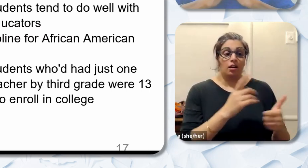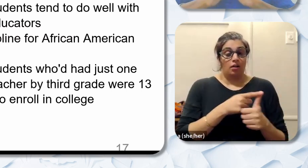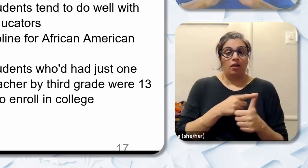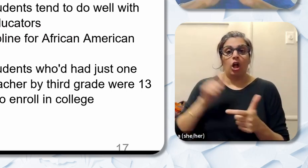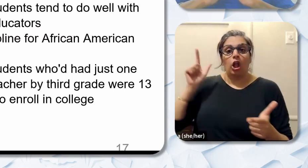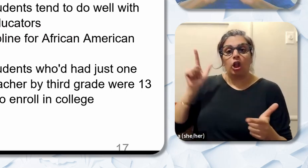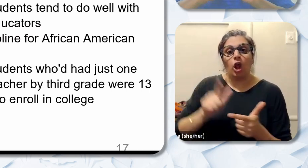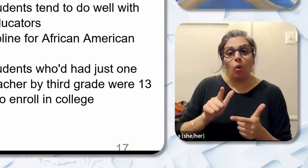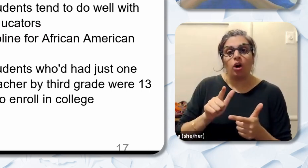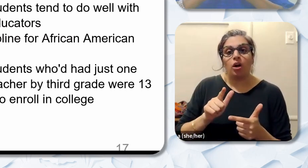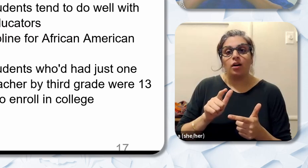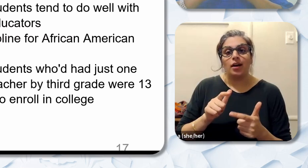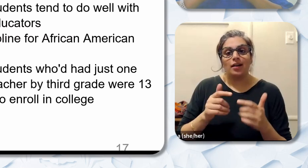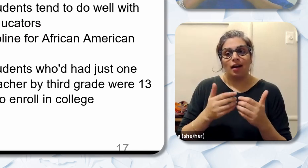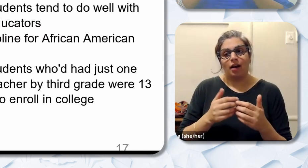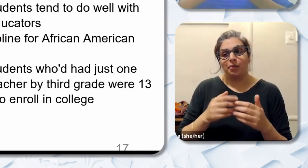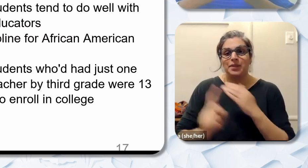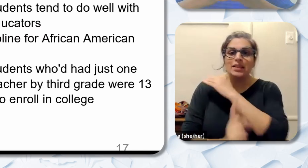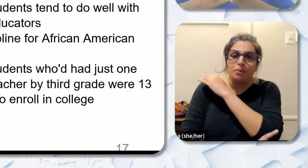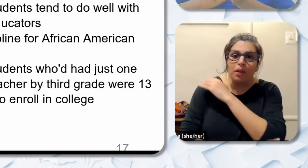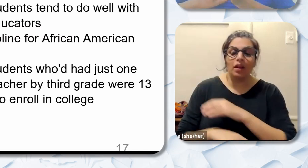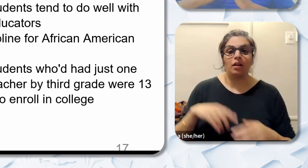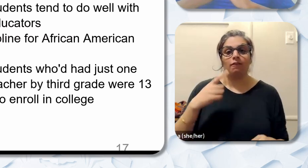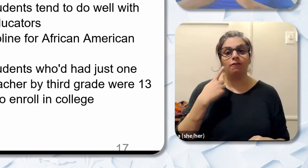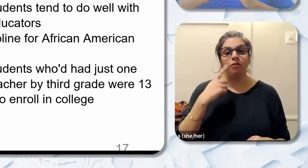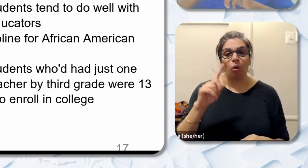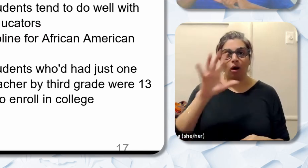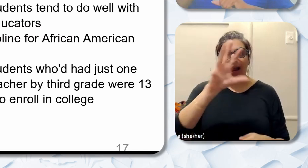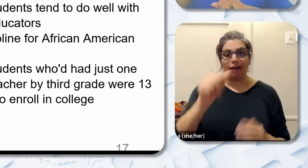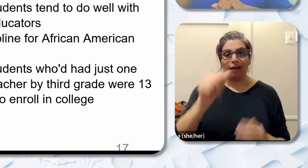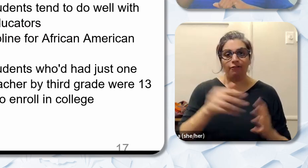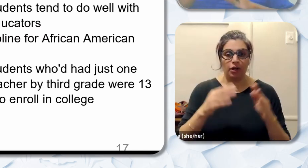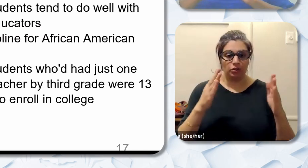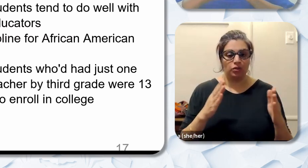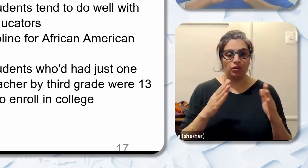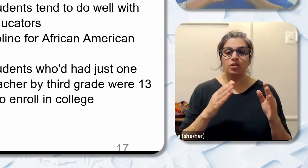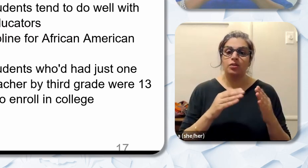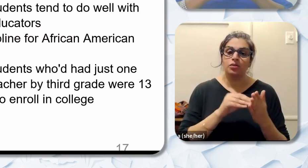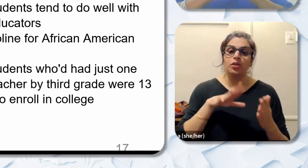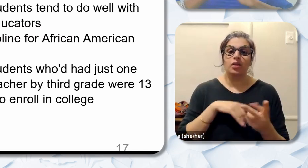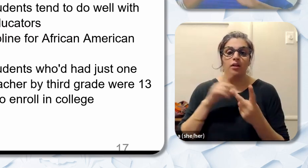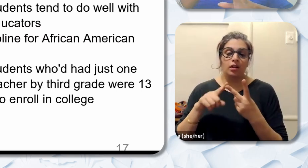American students. African American students who'd had just one African American teacher